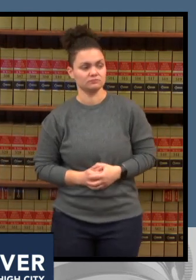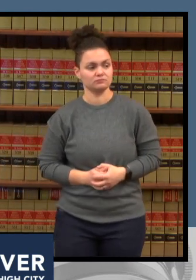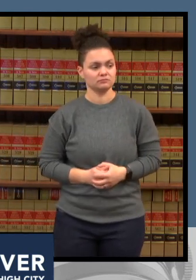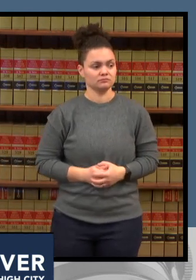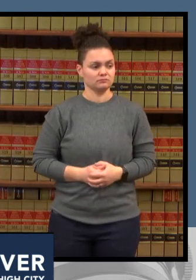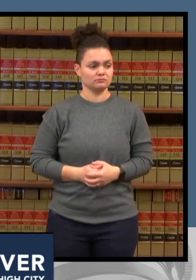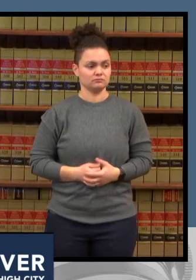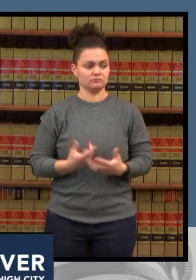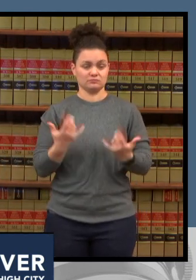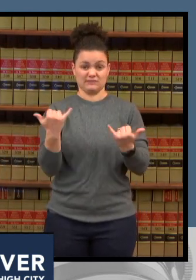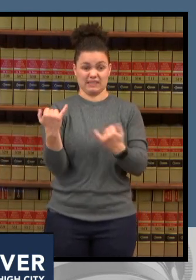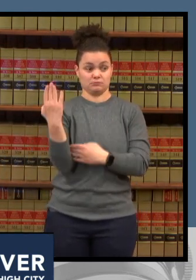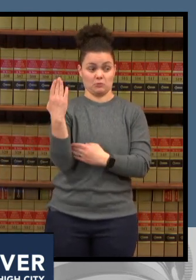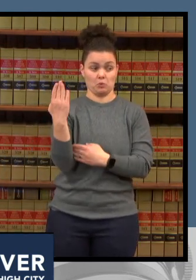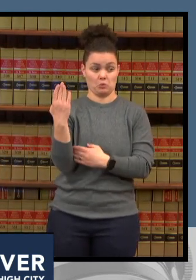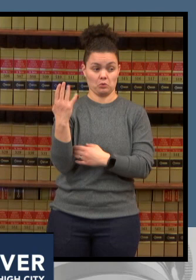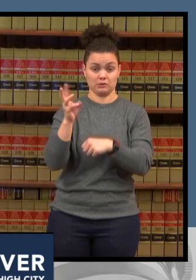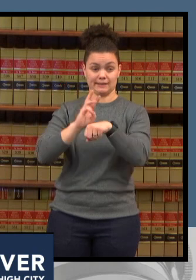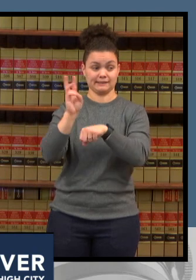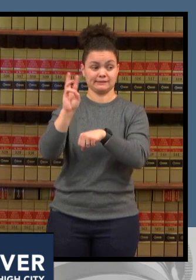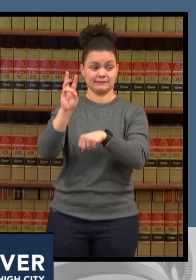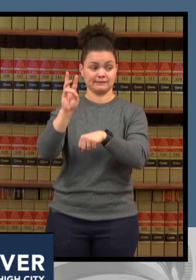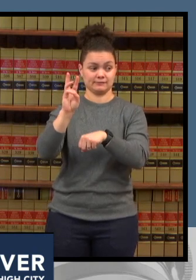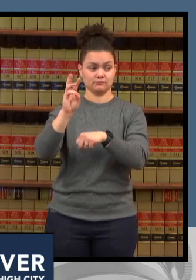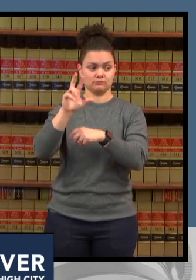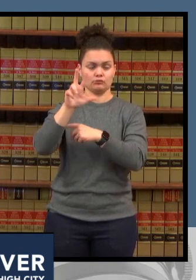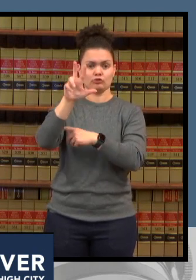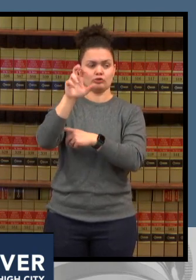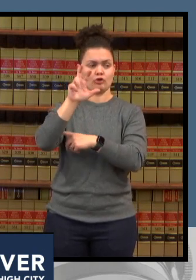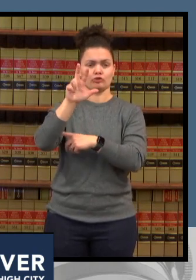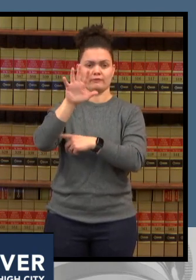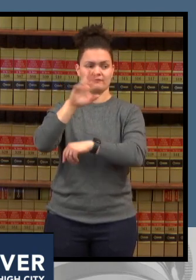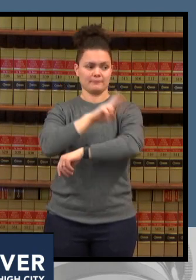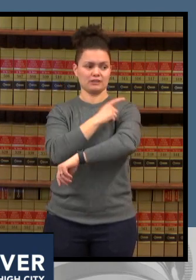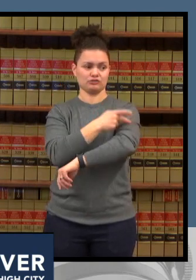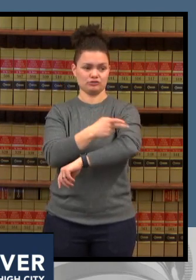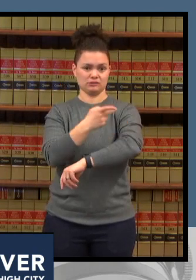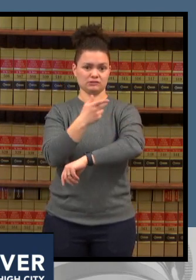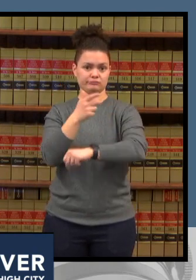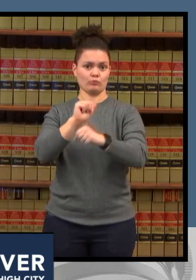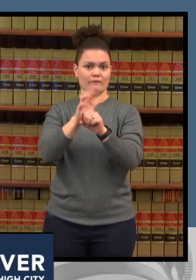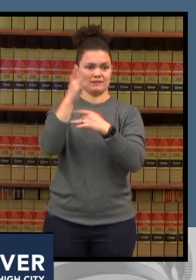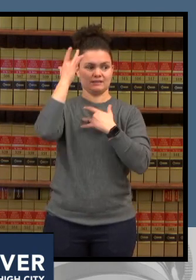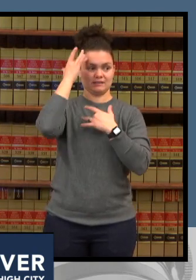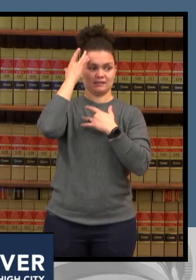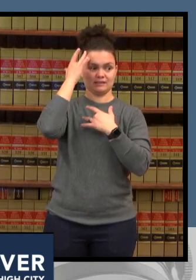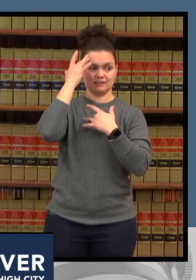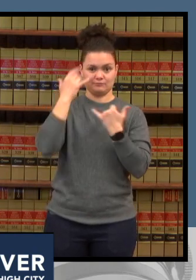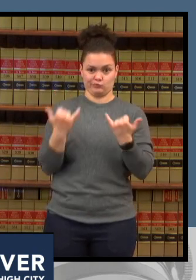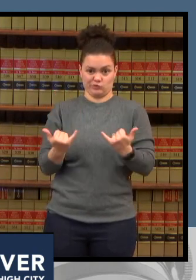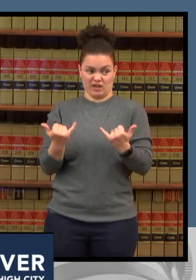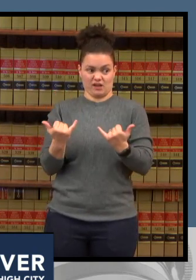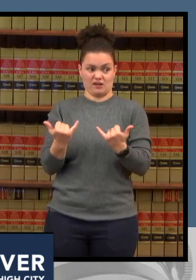at 6 00 a.m of covet patients we've seen a sharp uptick in the last couple days and if we stay at